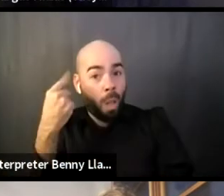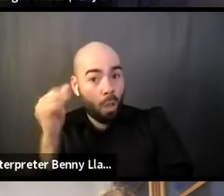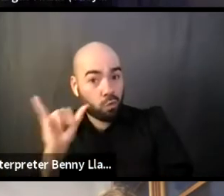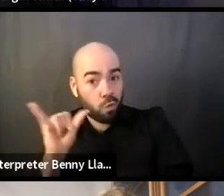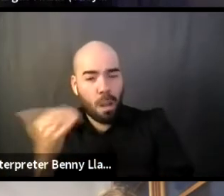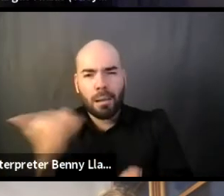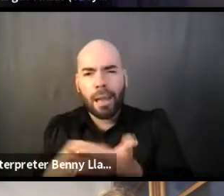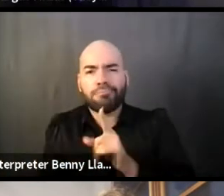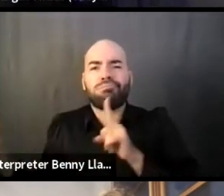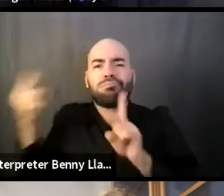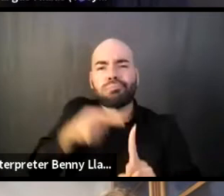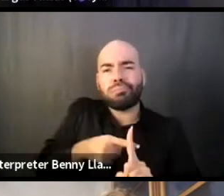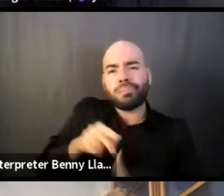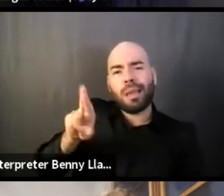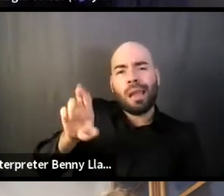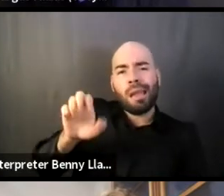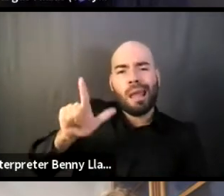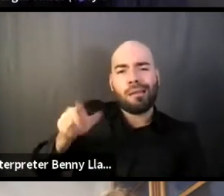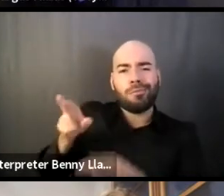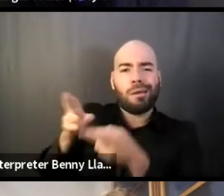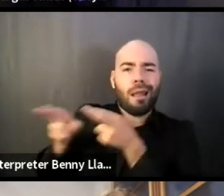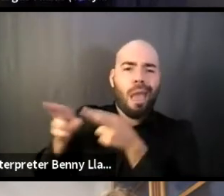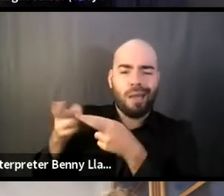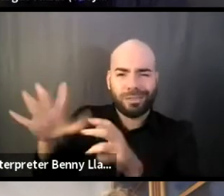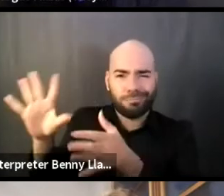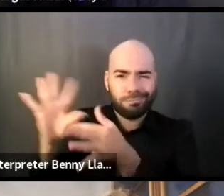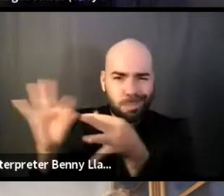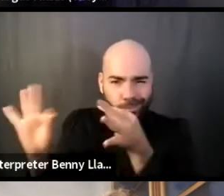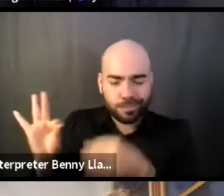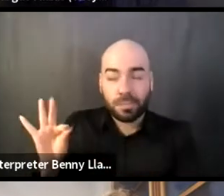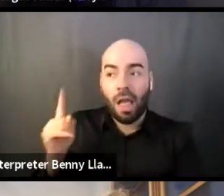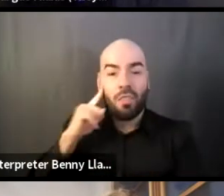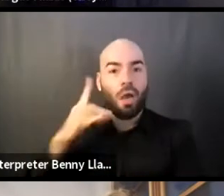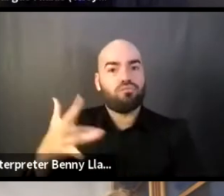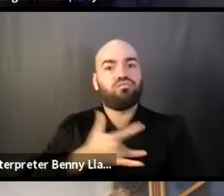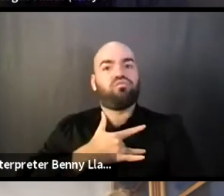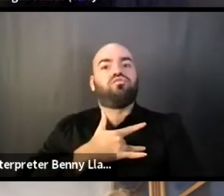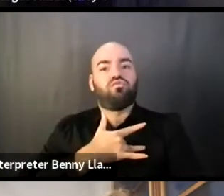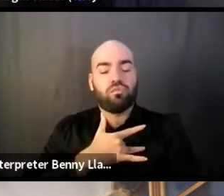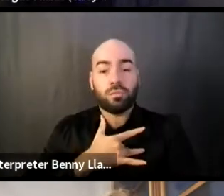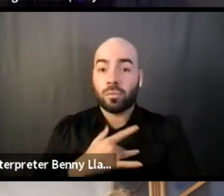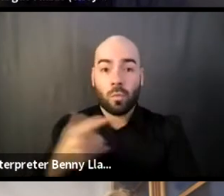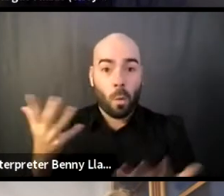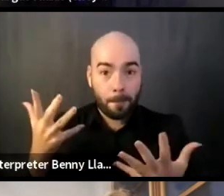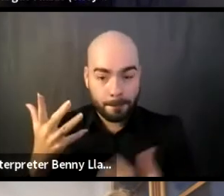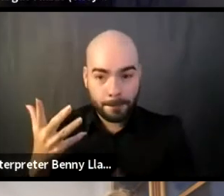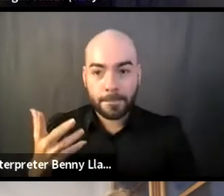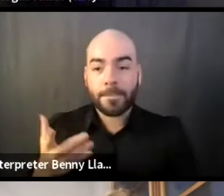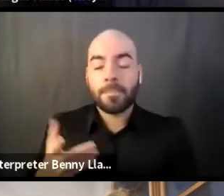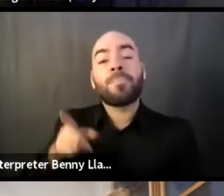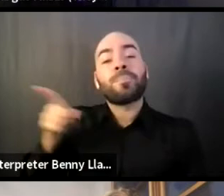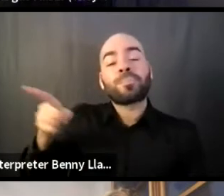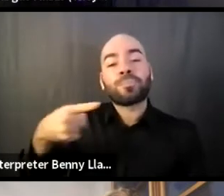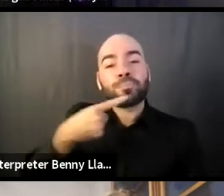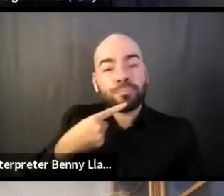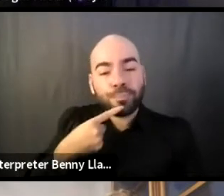that Real said that I think is just so poignant. Like Real mentioned the scarcity mindset